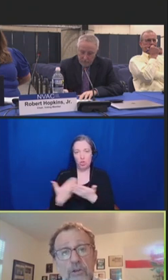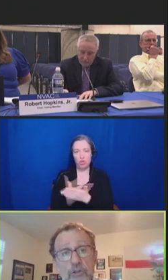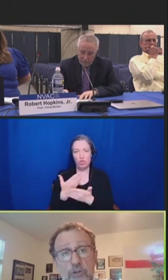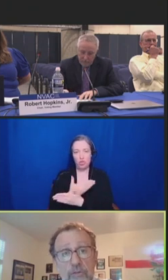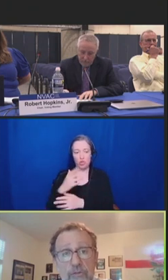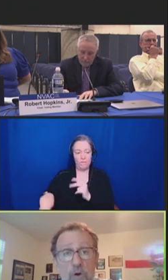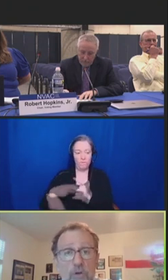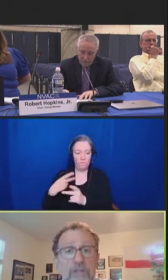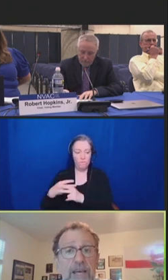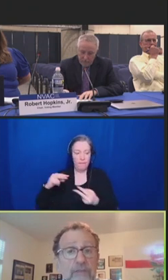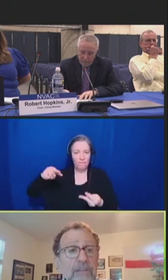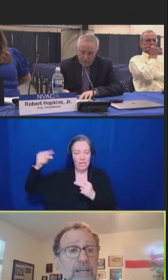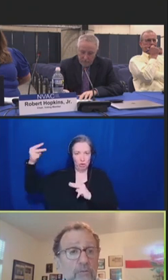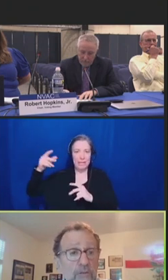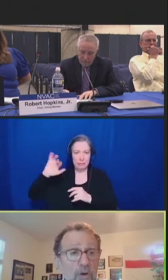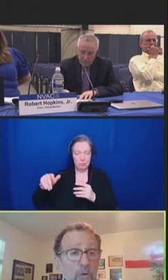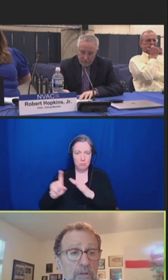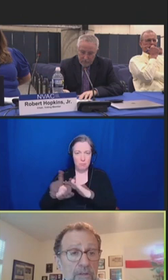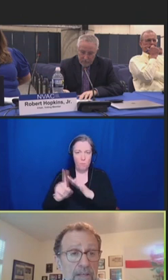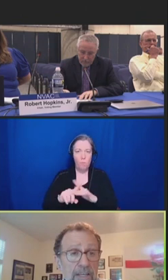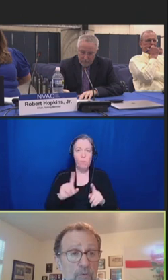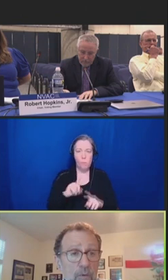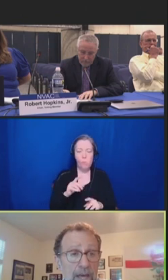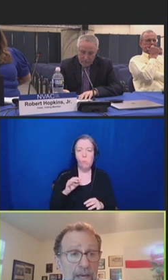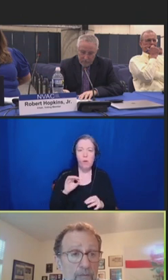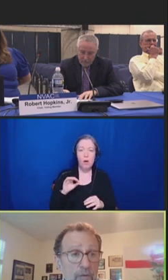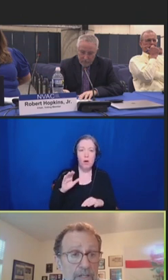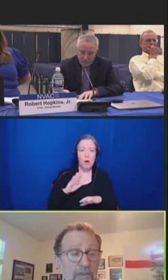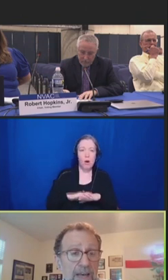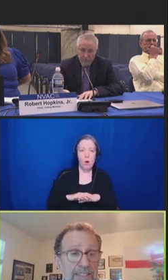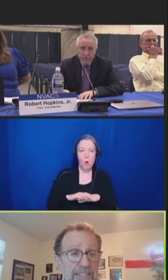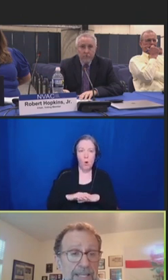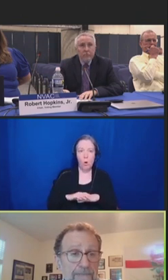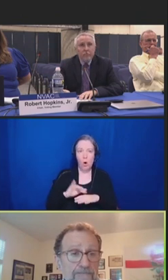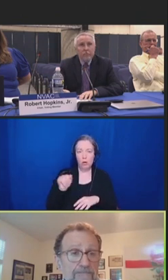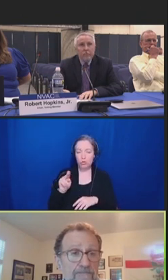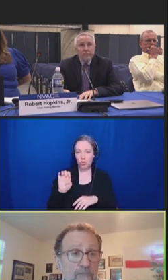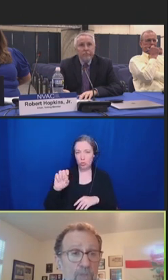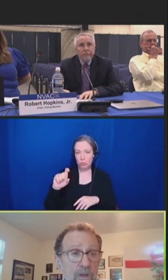On June 1st, the FDA revoked the EUA for this vaccine.